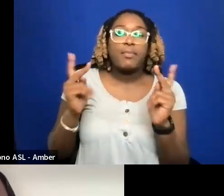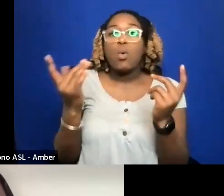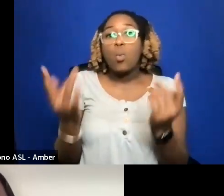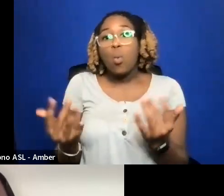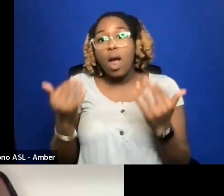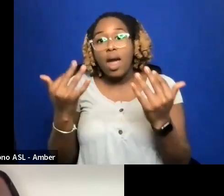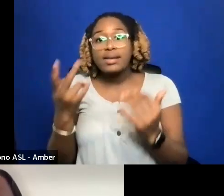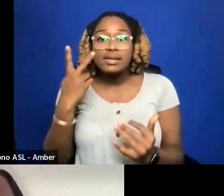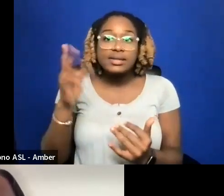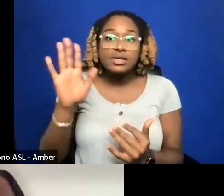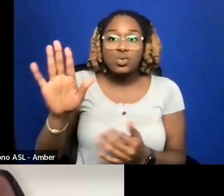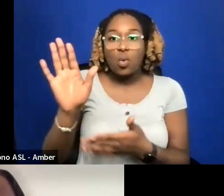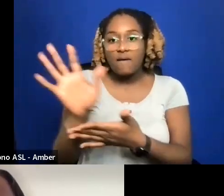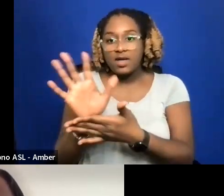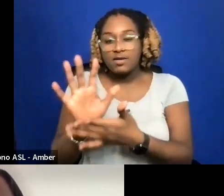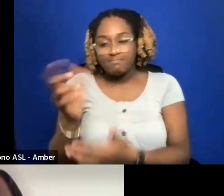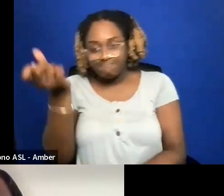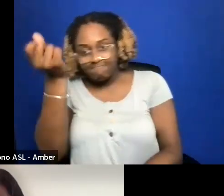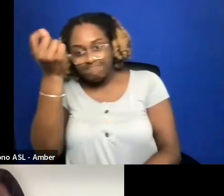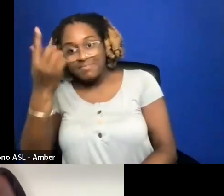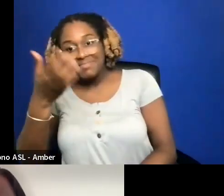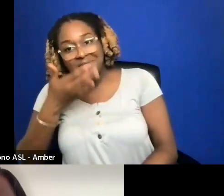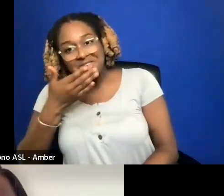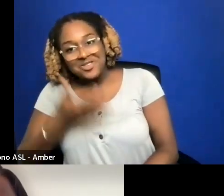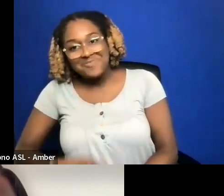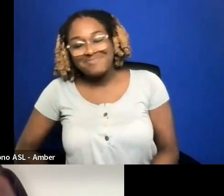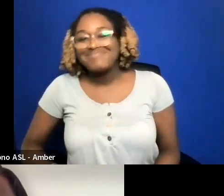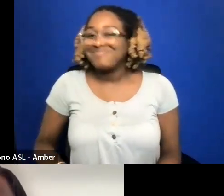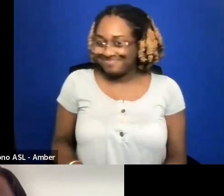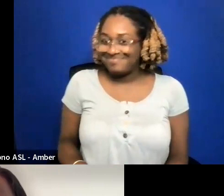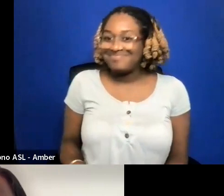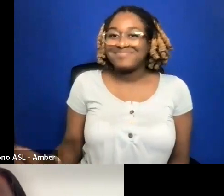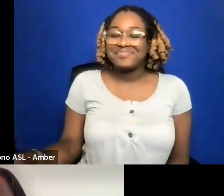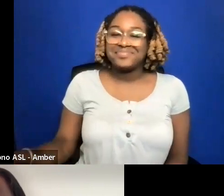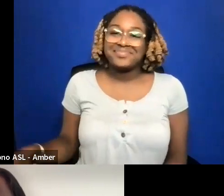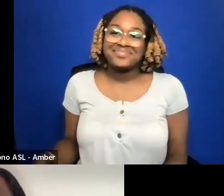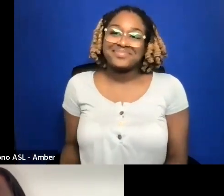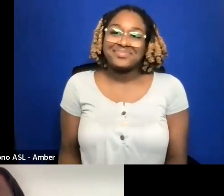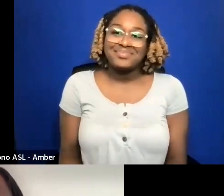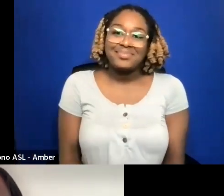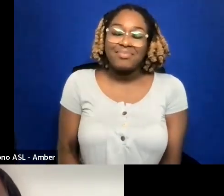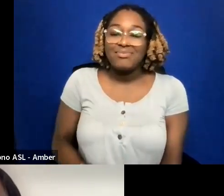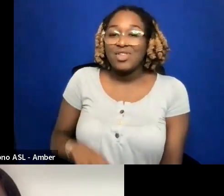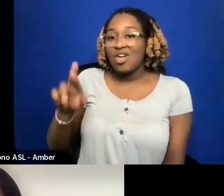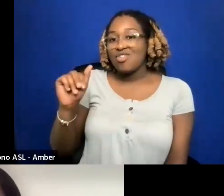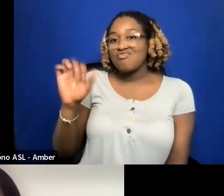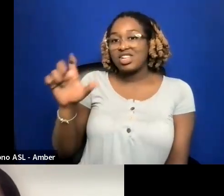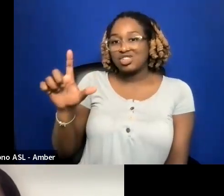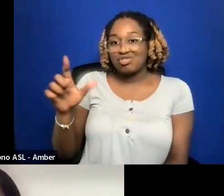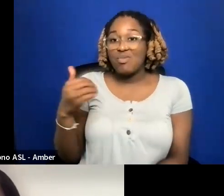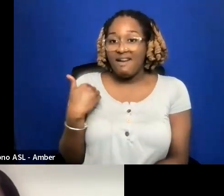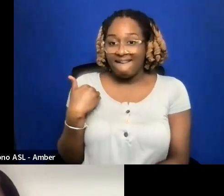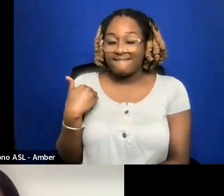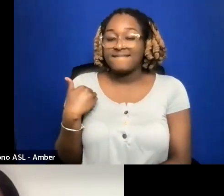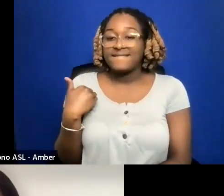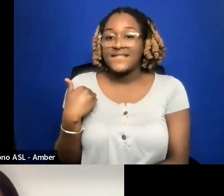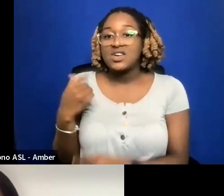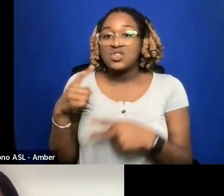GOT IT. THANK YOU. WE HAVE TWO QUESTIONS IN THE Q AND A.